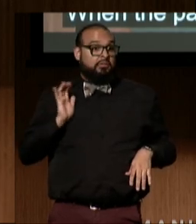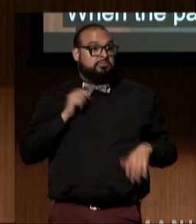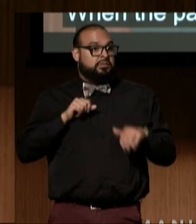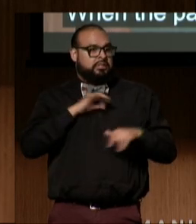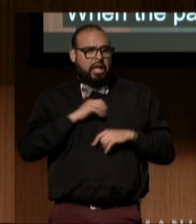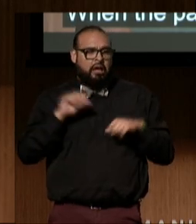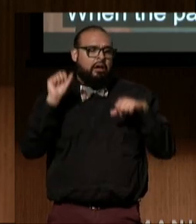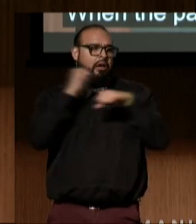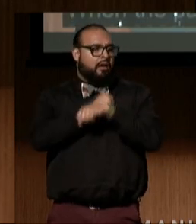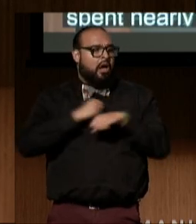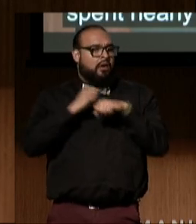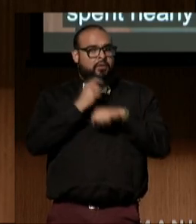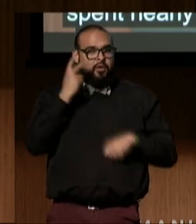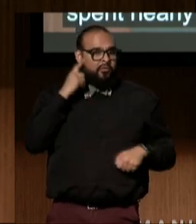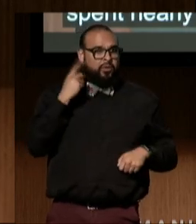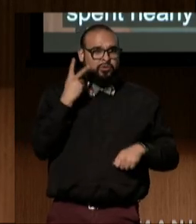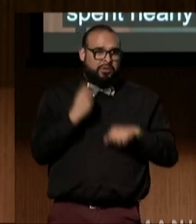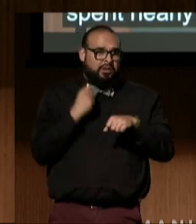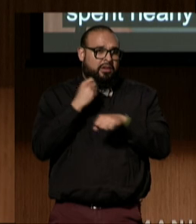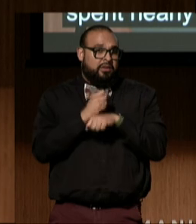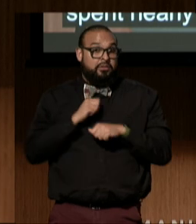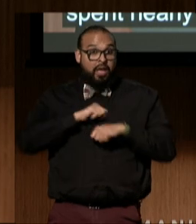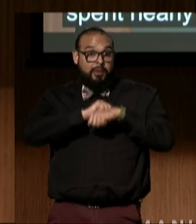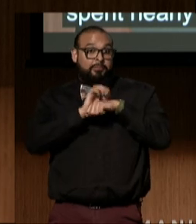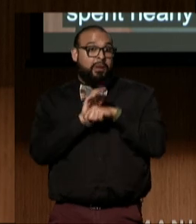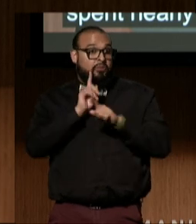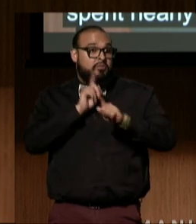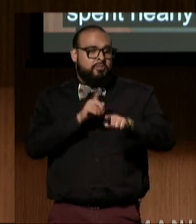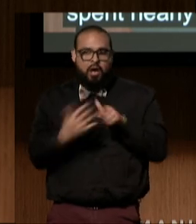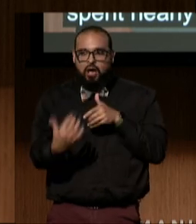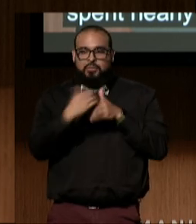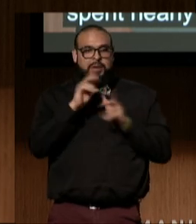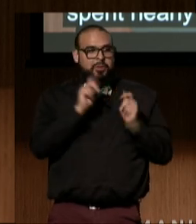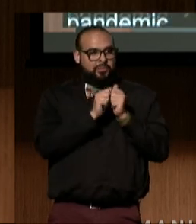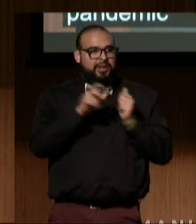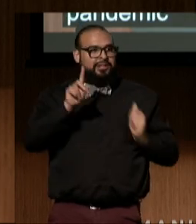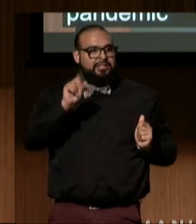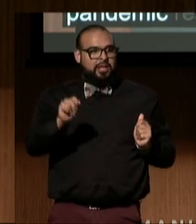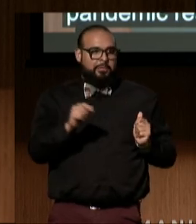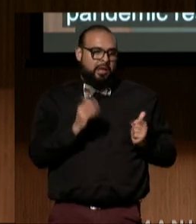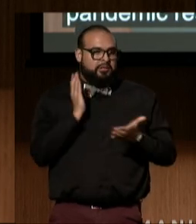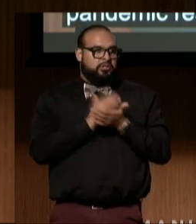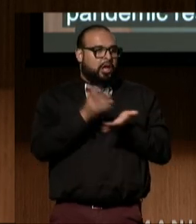that the pandemic response included people with disabilities and did not discriminate against us.